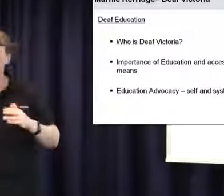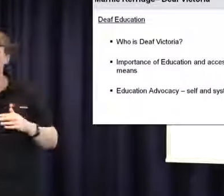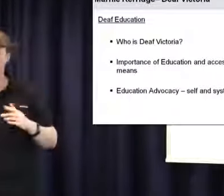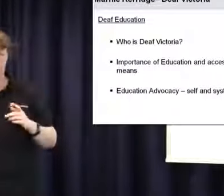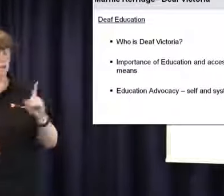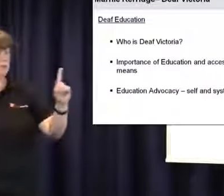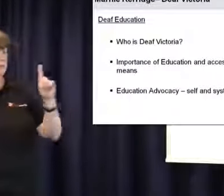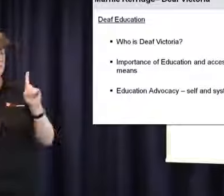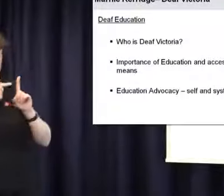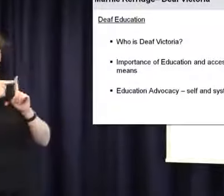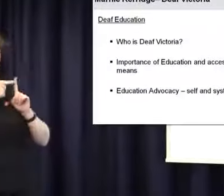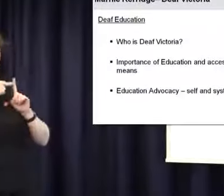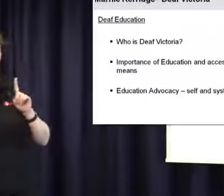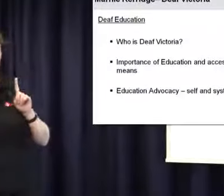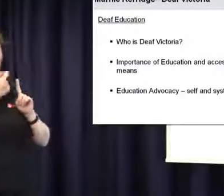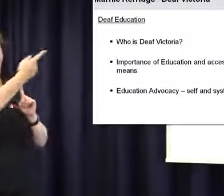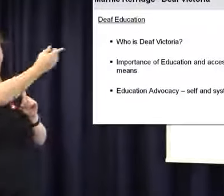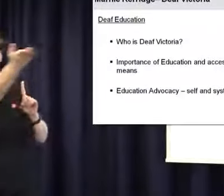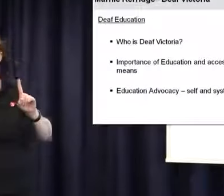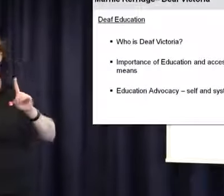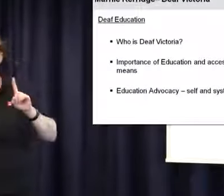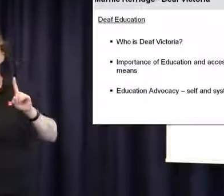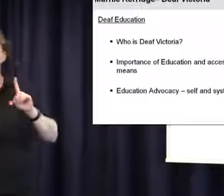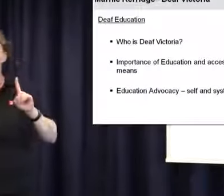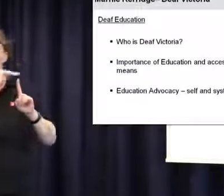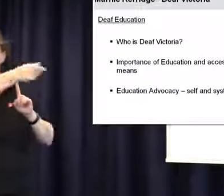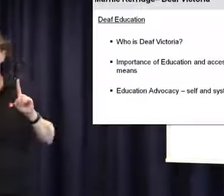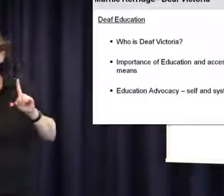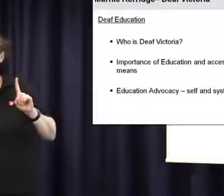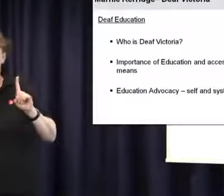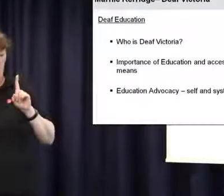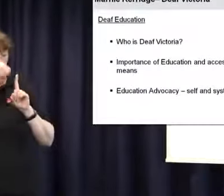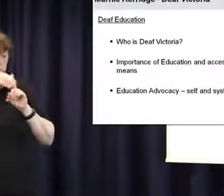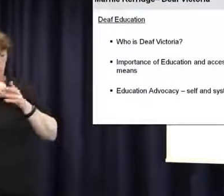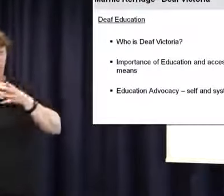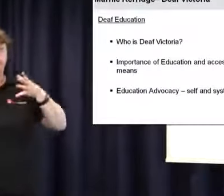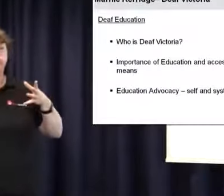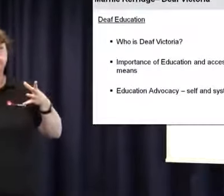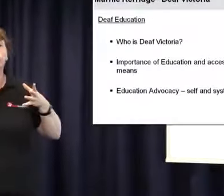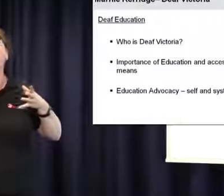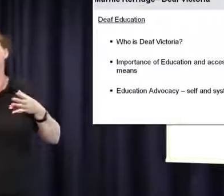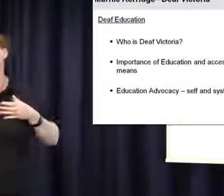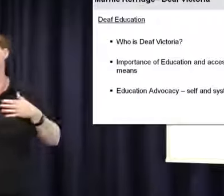to change the system it can be more effective for many. So if all of you come together as